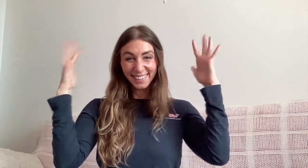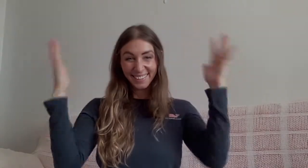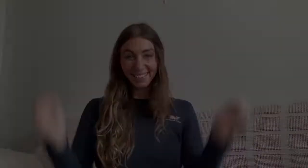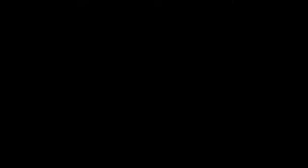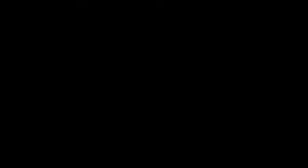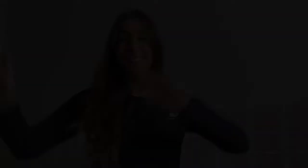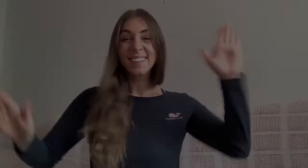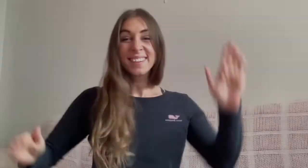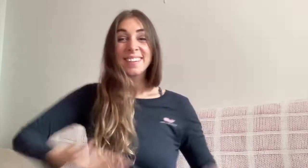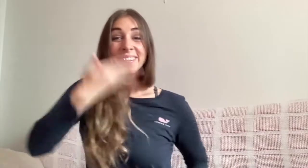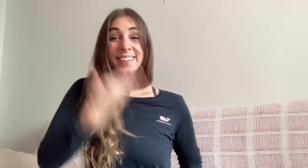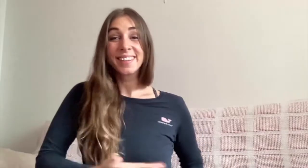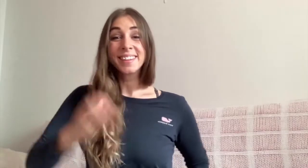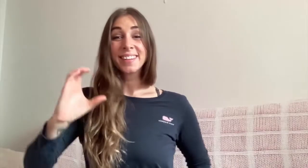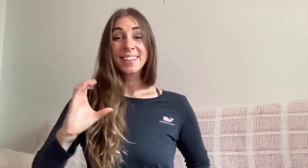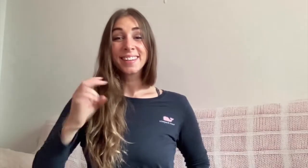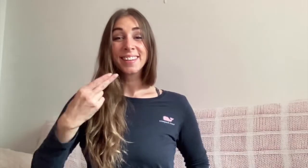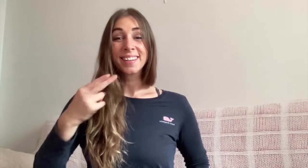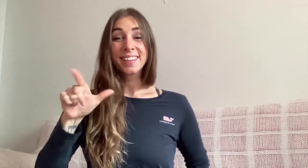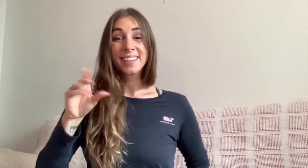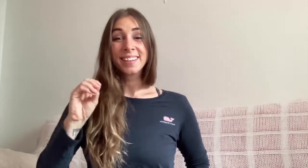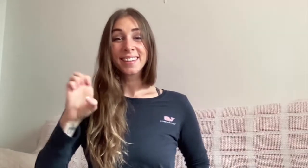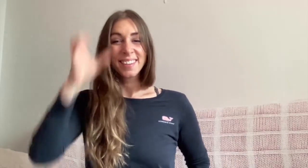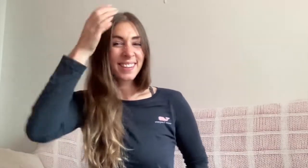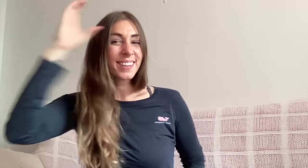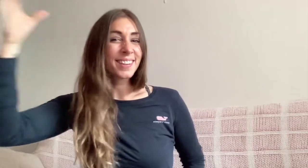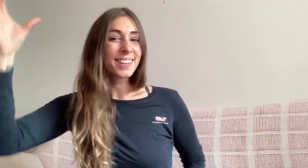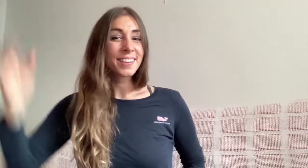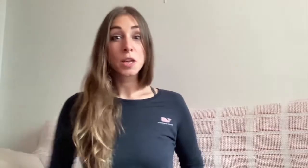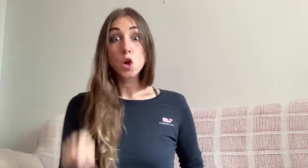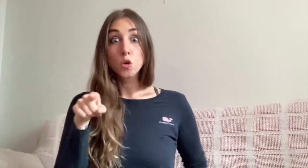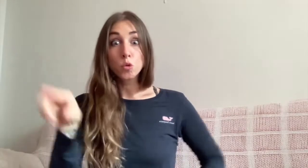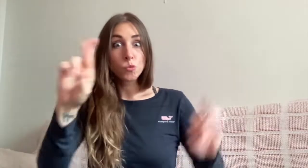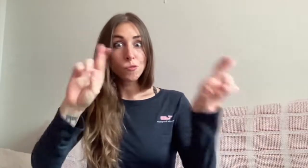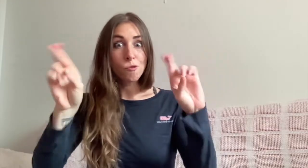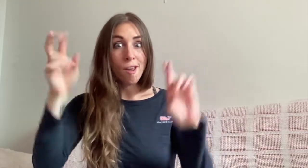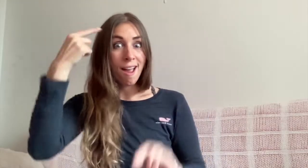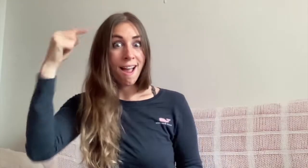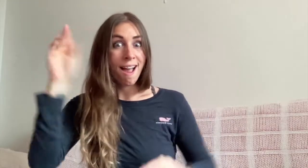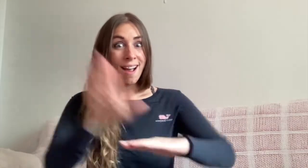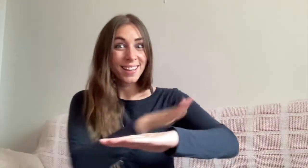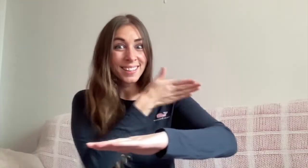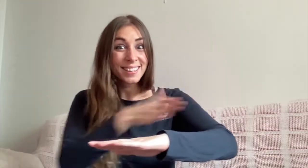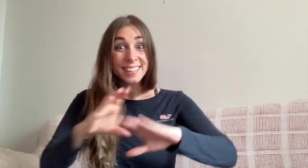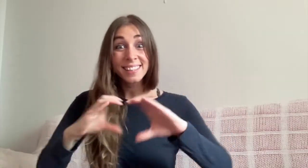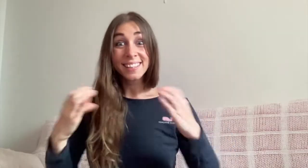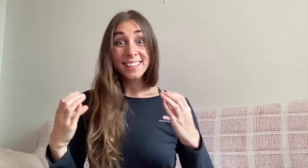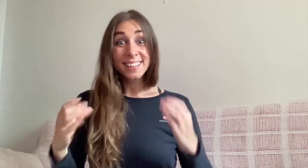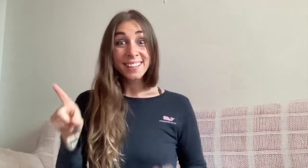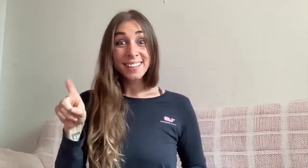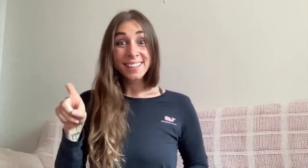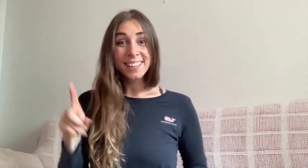Hello hello and welcome! I am Chloe. Are you ready for a music class?